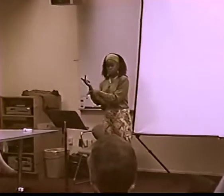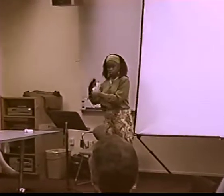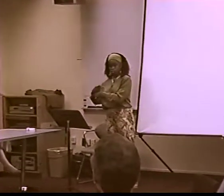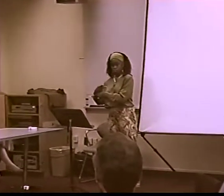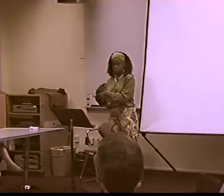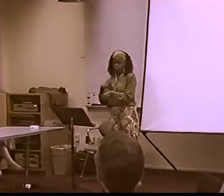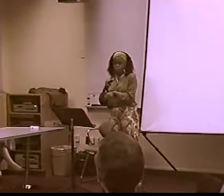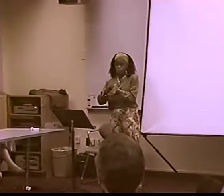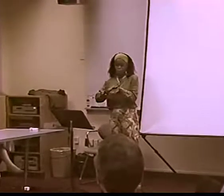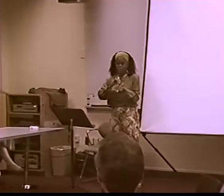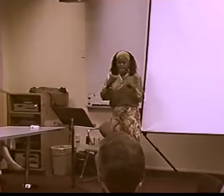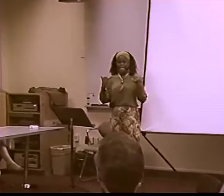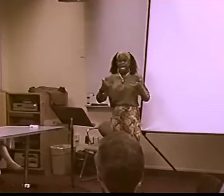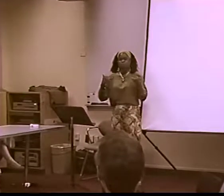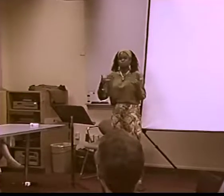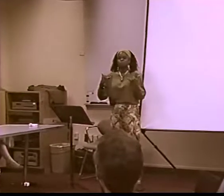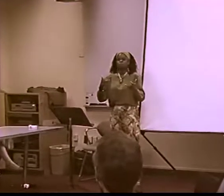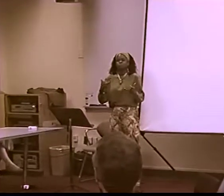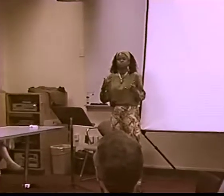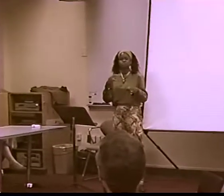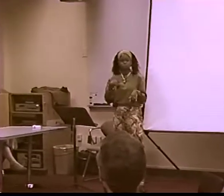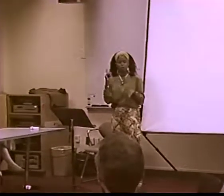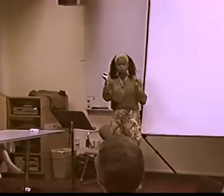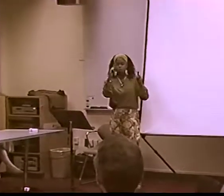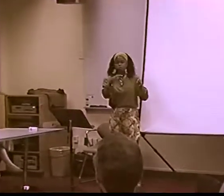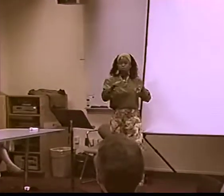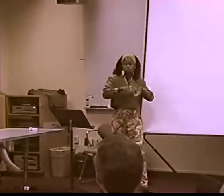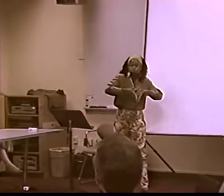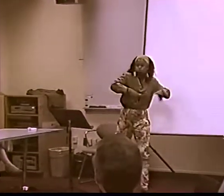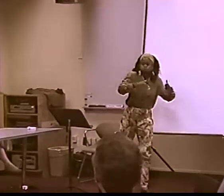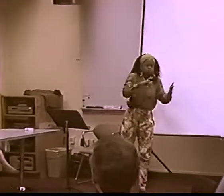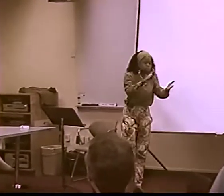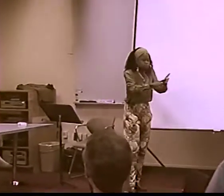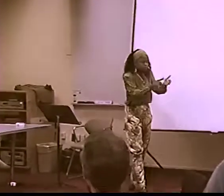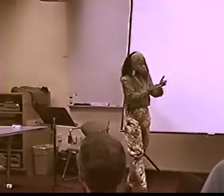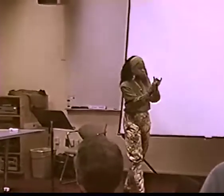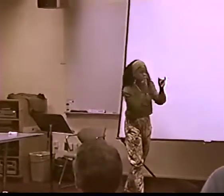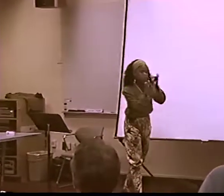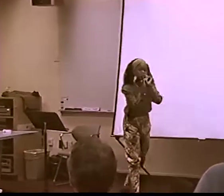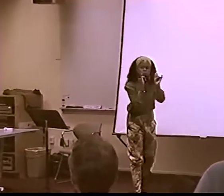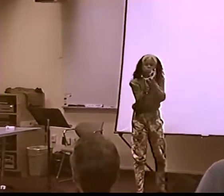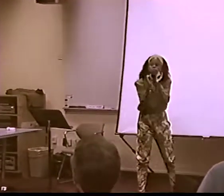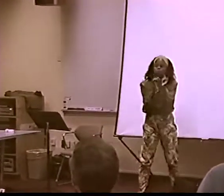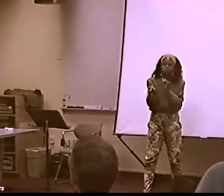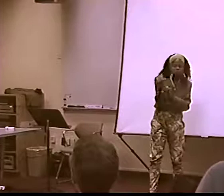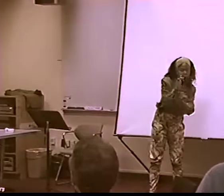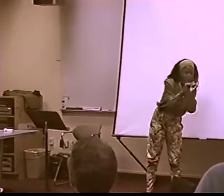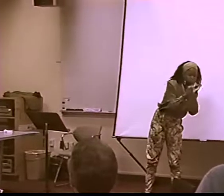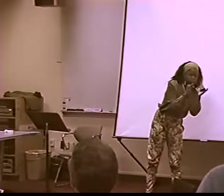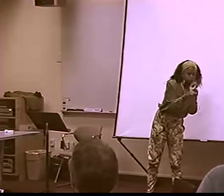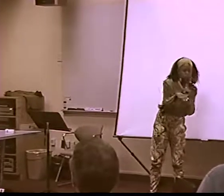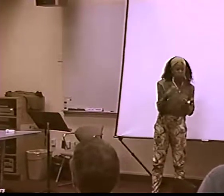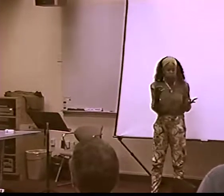DEAF AFRICAN-AMERICAN." WE'RE DEVELOPING IT, AND WE'RE HOPING TO HAVE IT ... NEXT FALL. AND IT'S IN THE PROCESS OF WRITING IT RIGHT NOW.